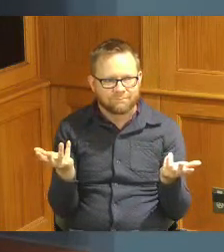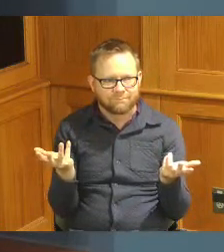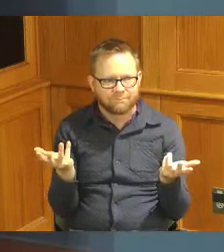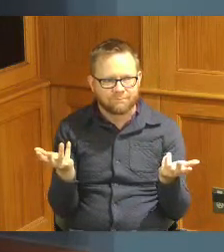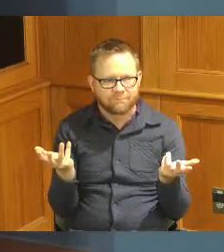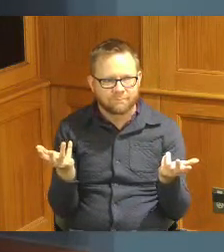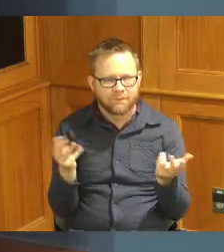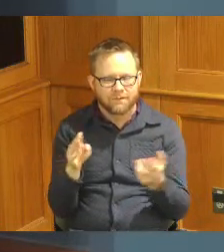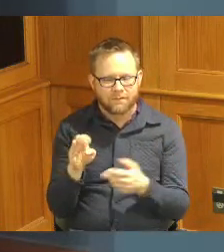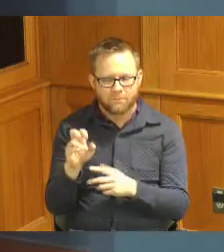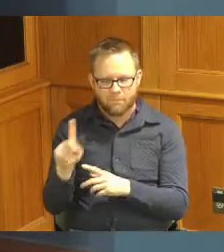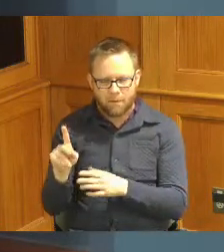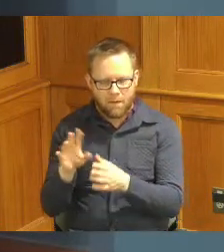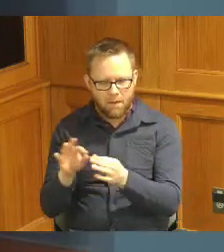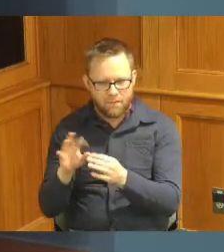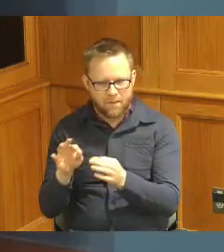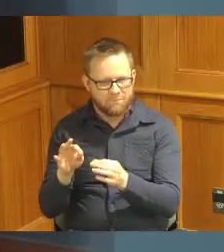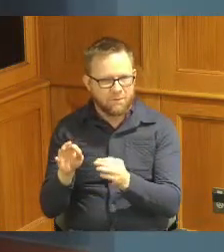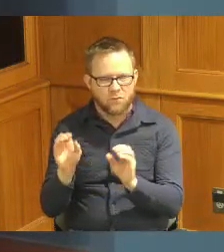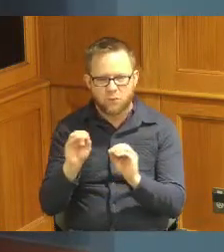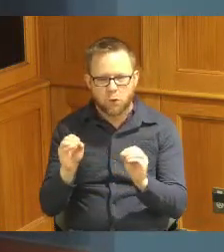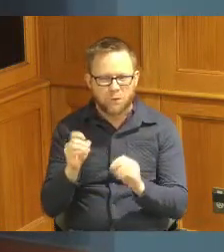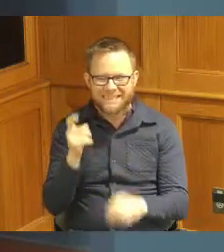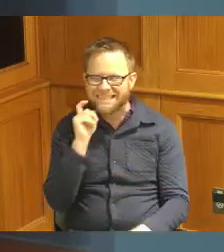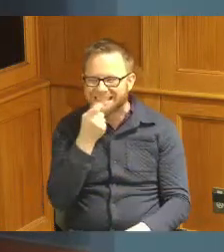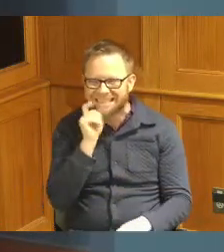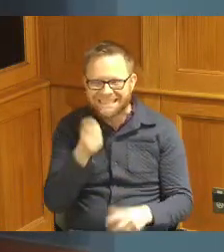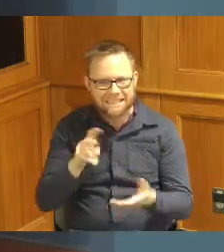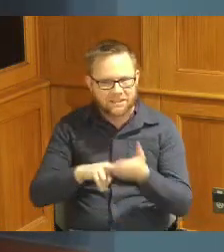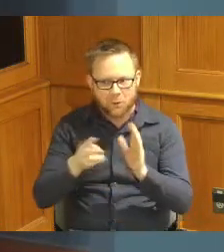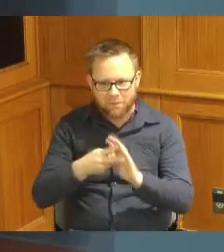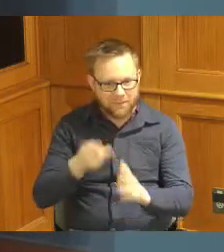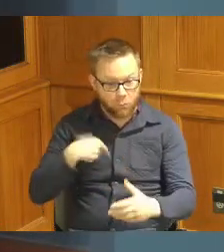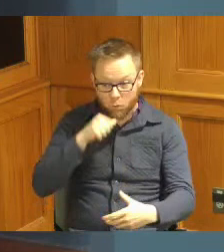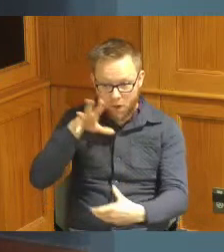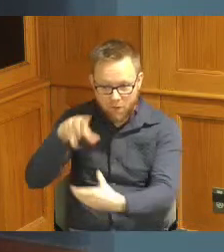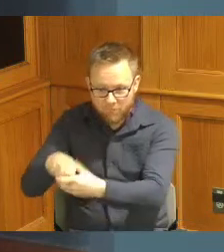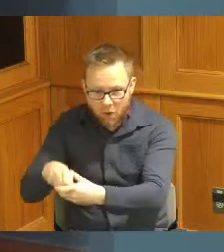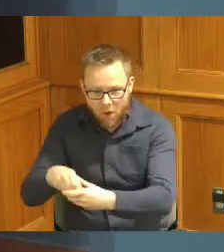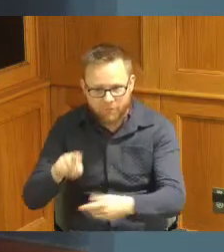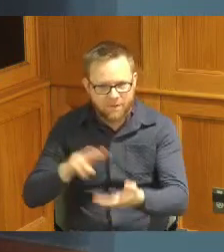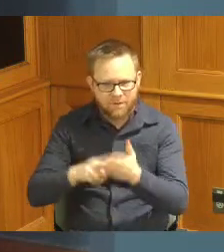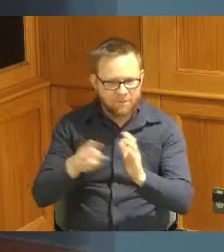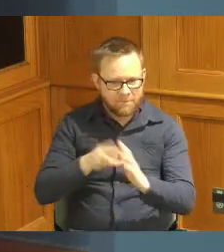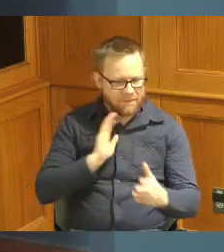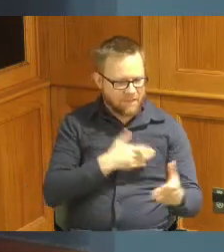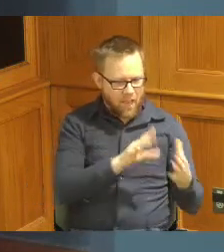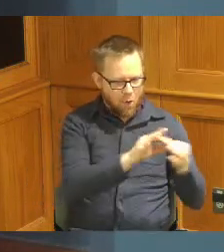in brexit or Engineers no teeth get we're good as long as we get along and agree but